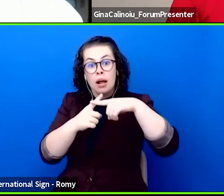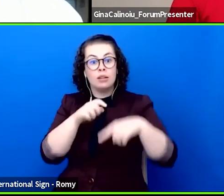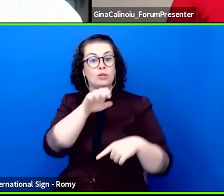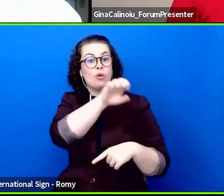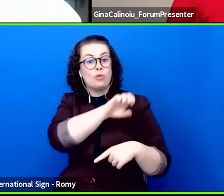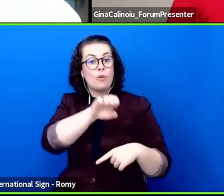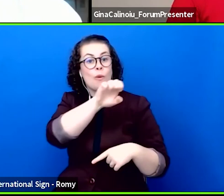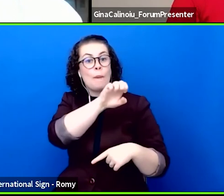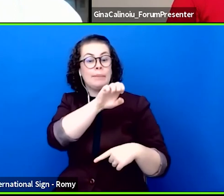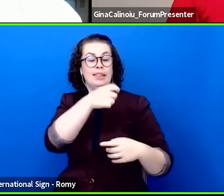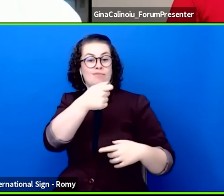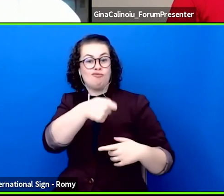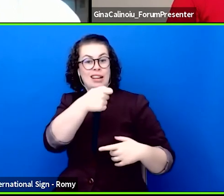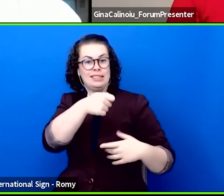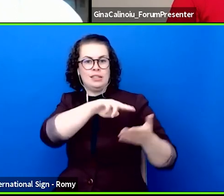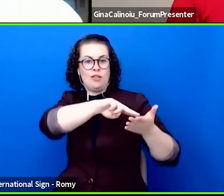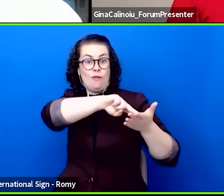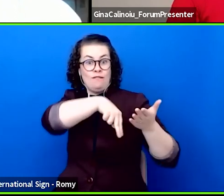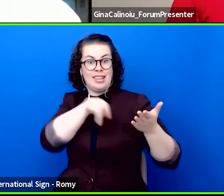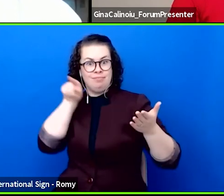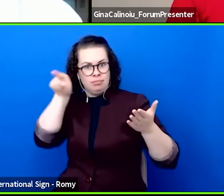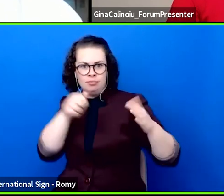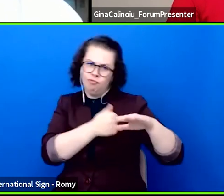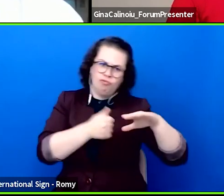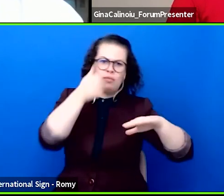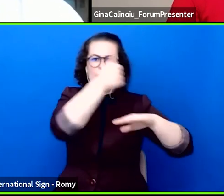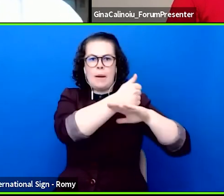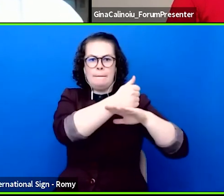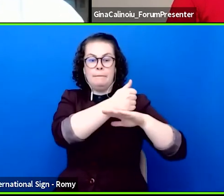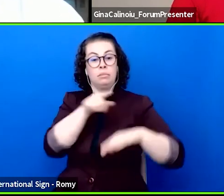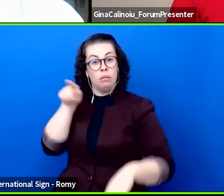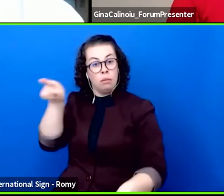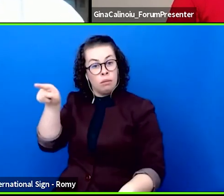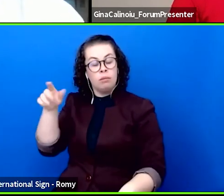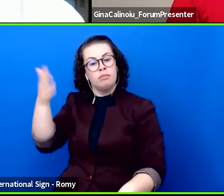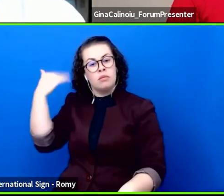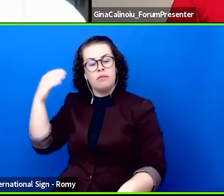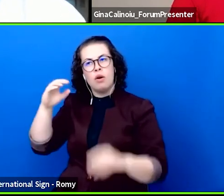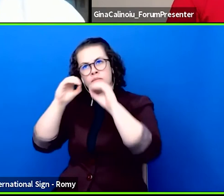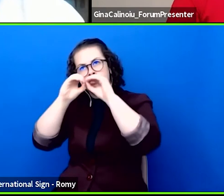Serge Rangoni was one of the first people imagining what a powerful initiative it would be,